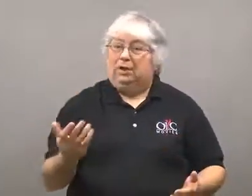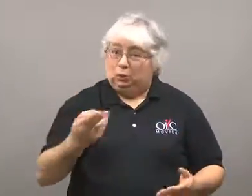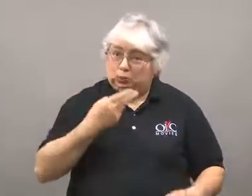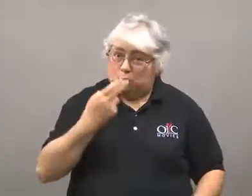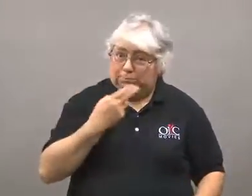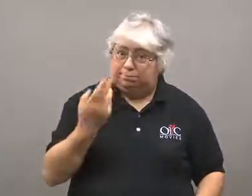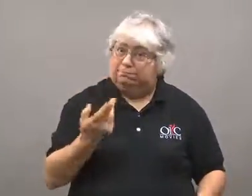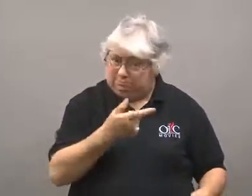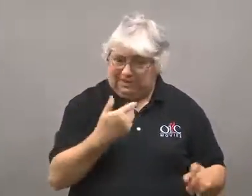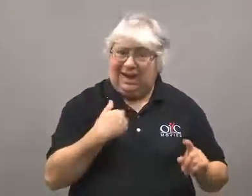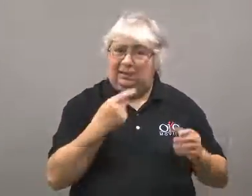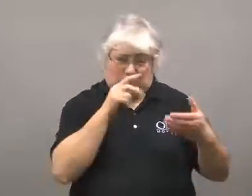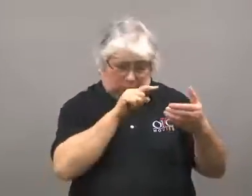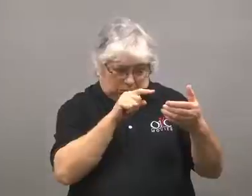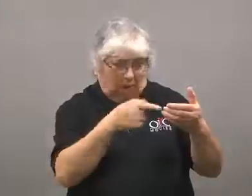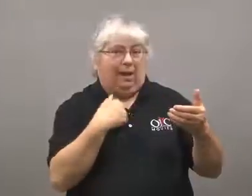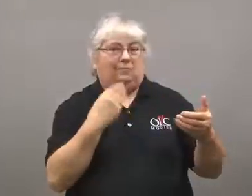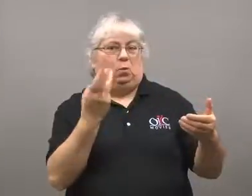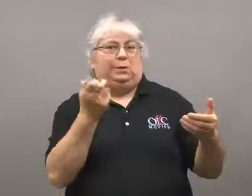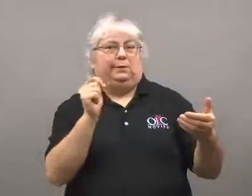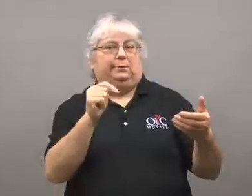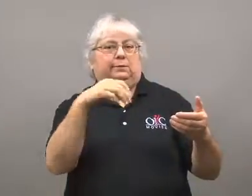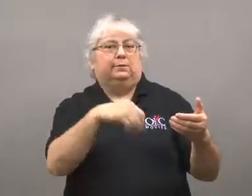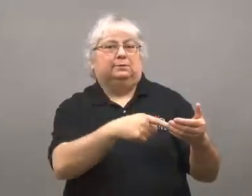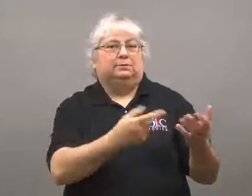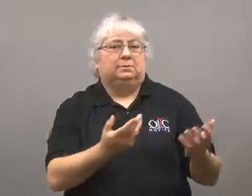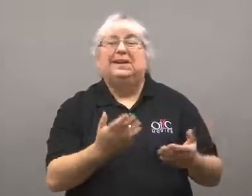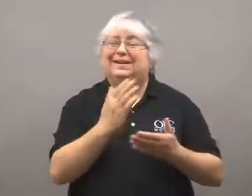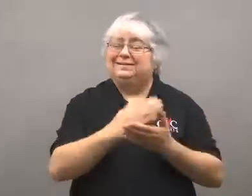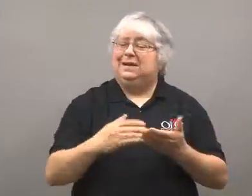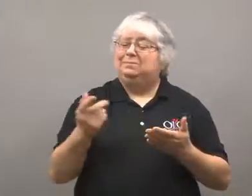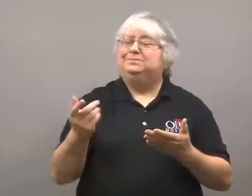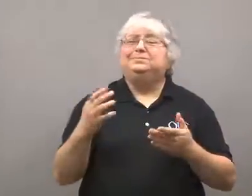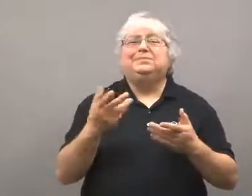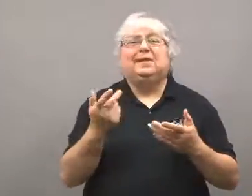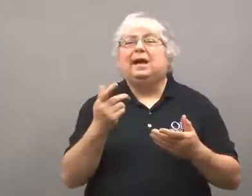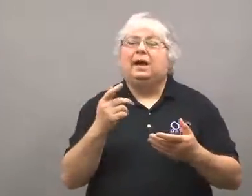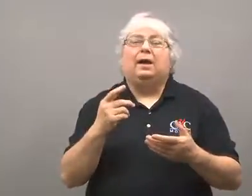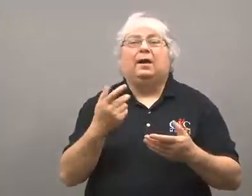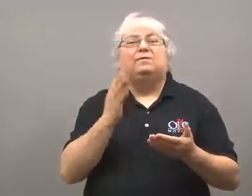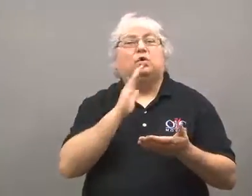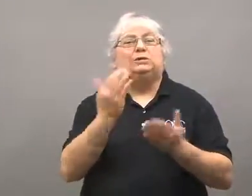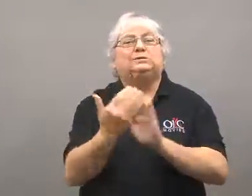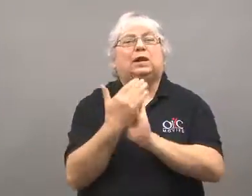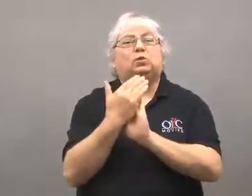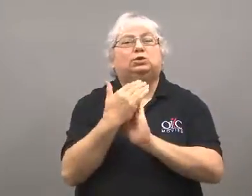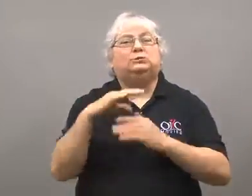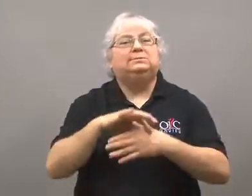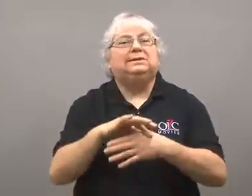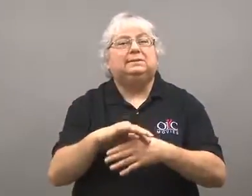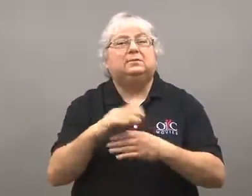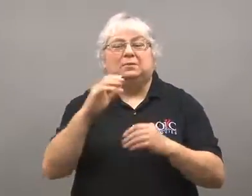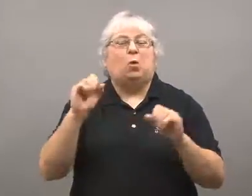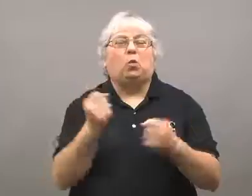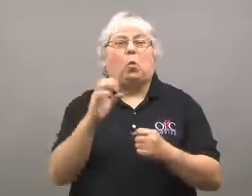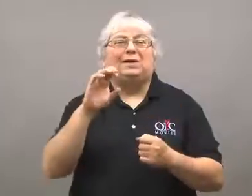Look on the label of soup cans. Often they have wheat listed.